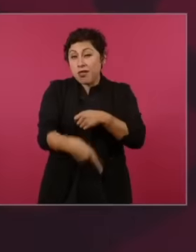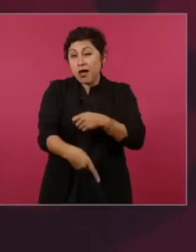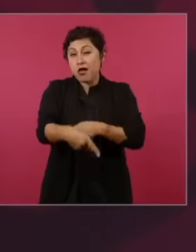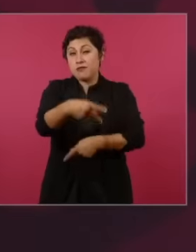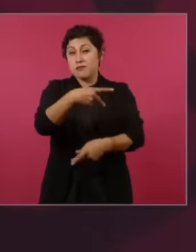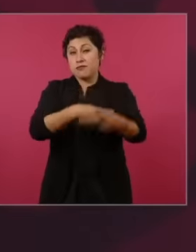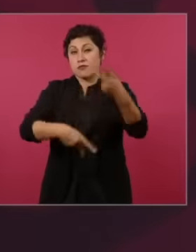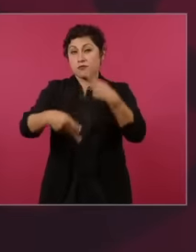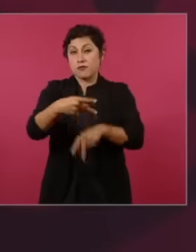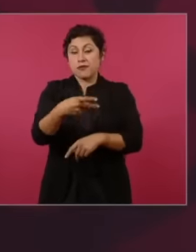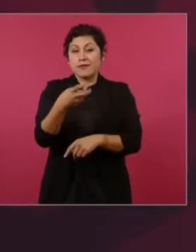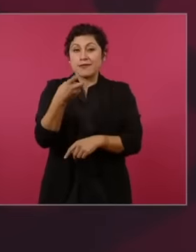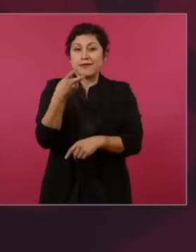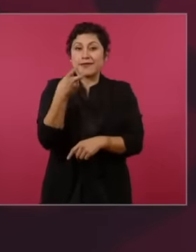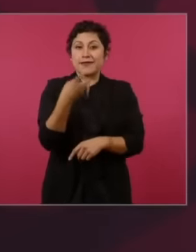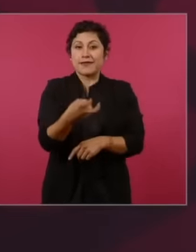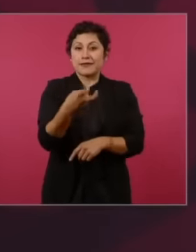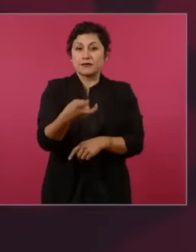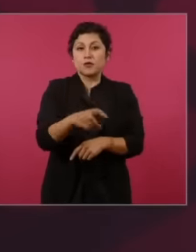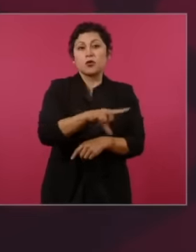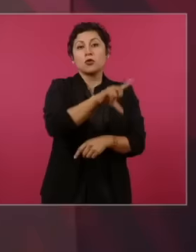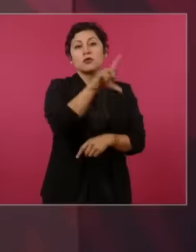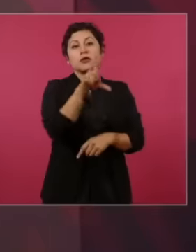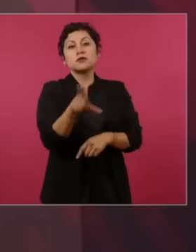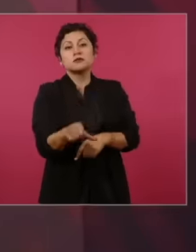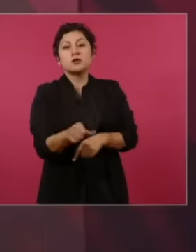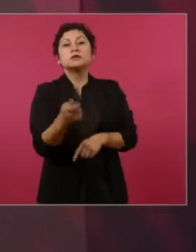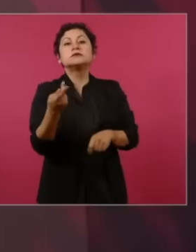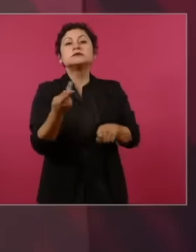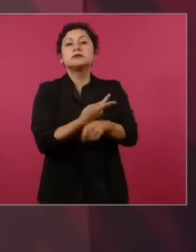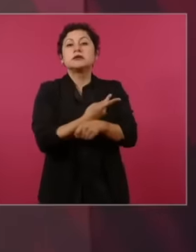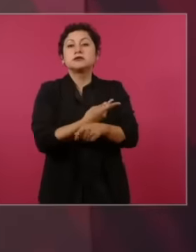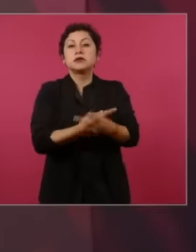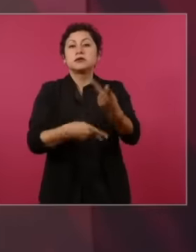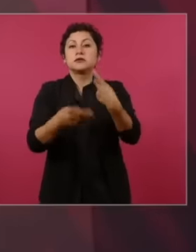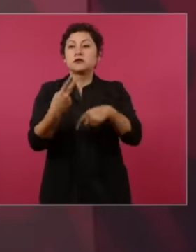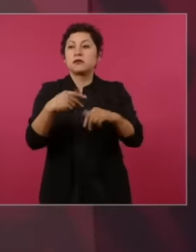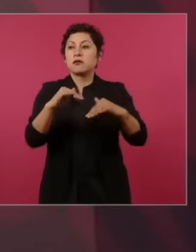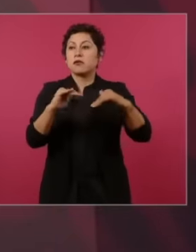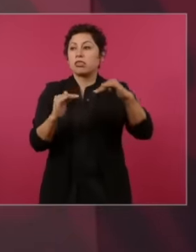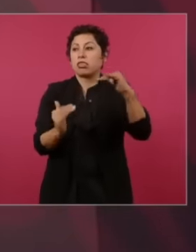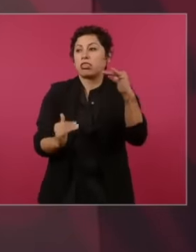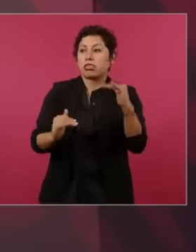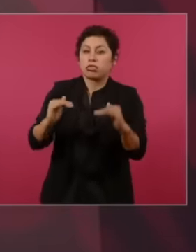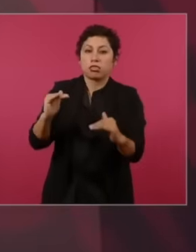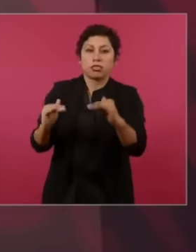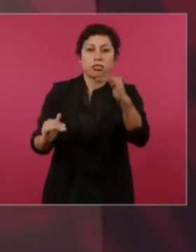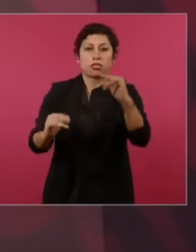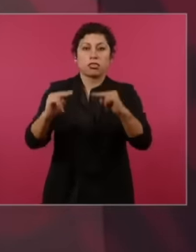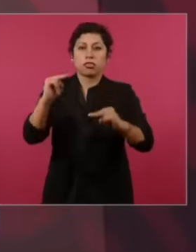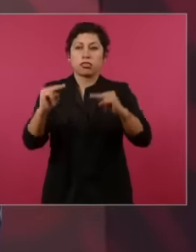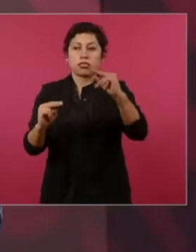main cause of inequality That is why we must banish